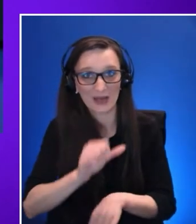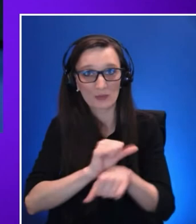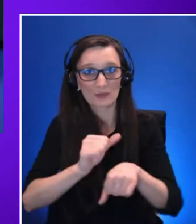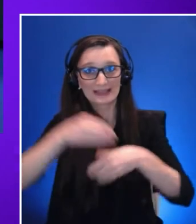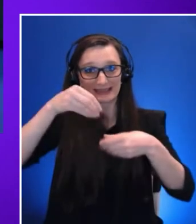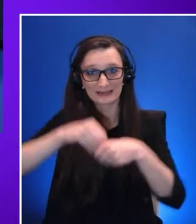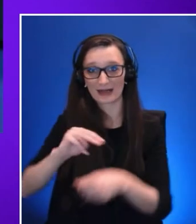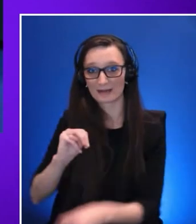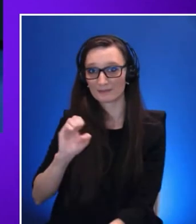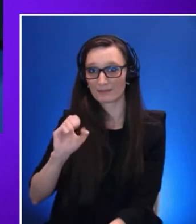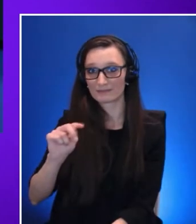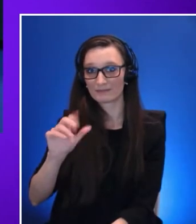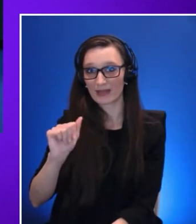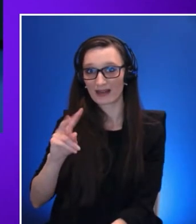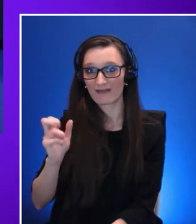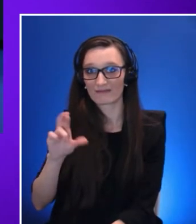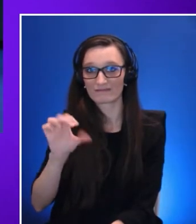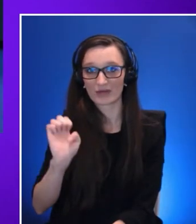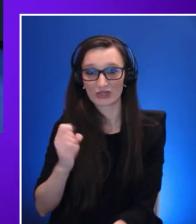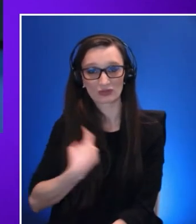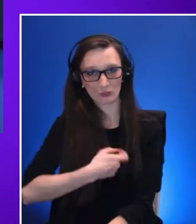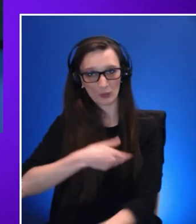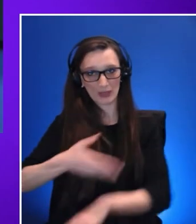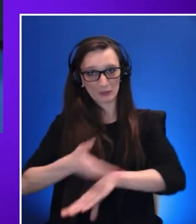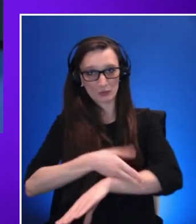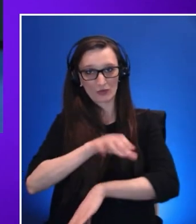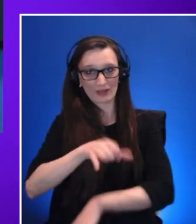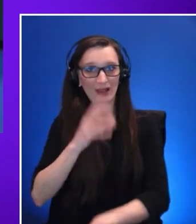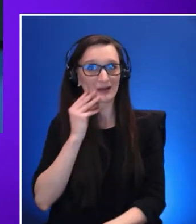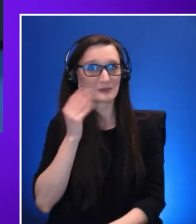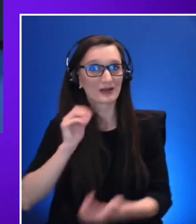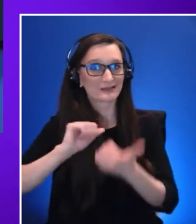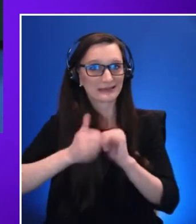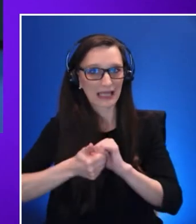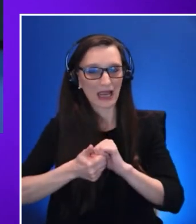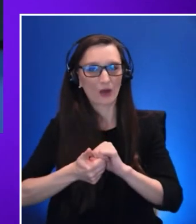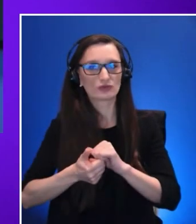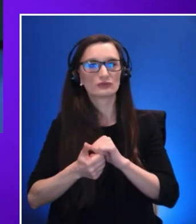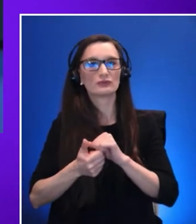experience by incorporating inclusion guidelines baked into a normalized process